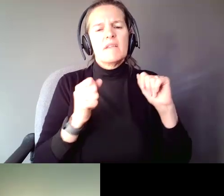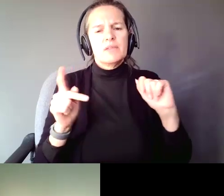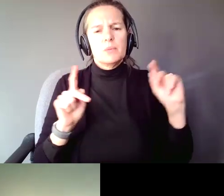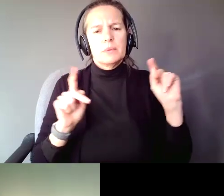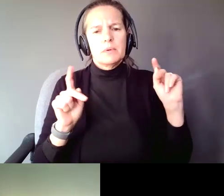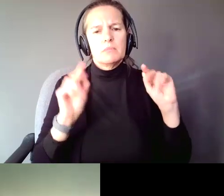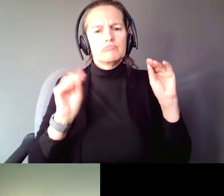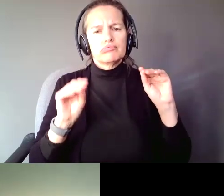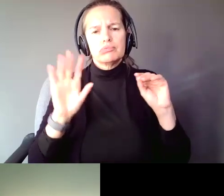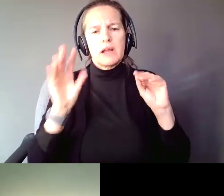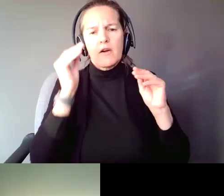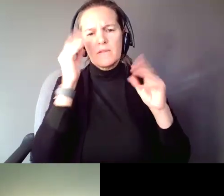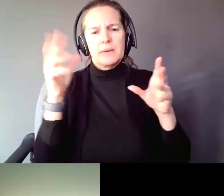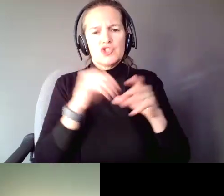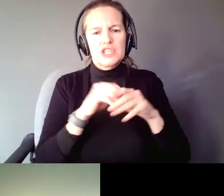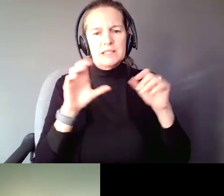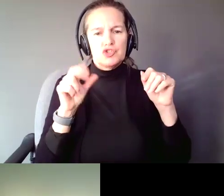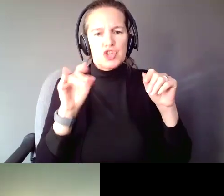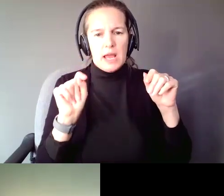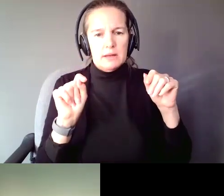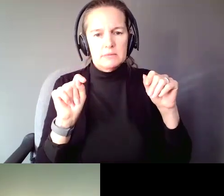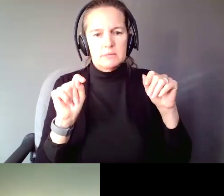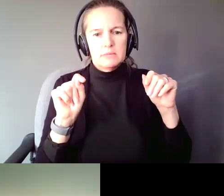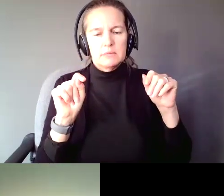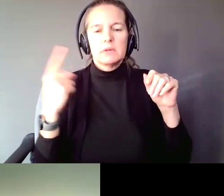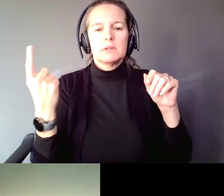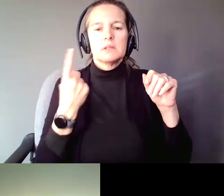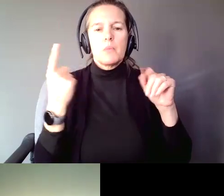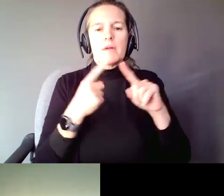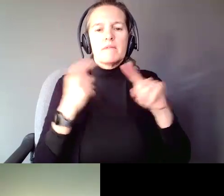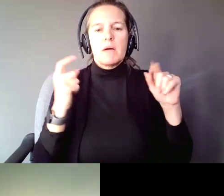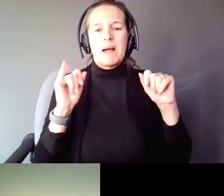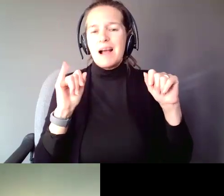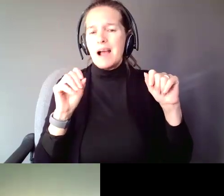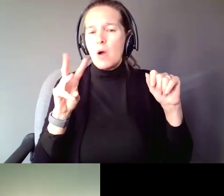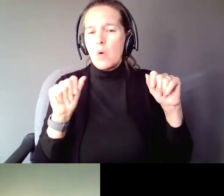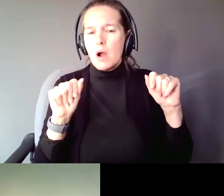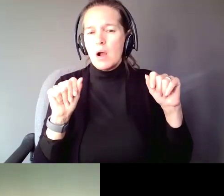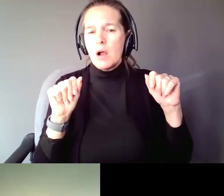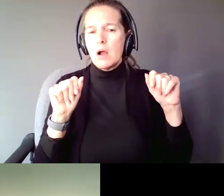information in the Chat. Someone from the Iowa Vocational Rehabilitation put